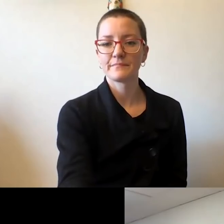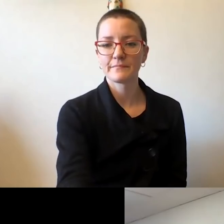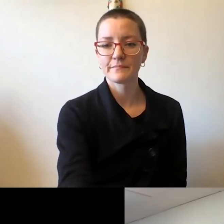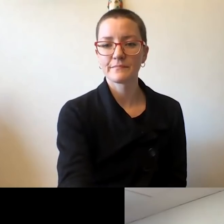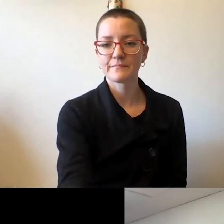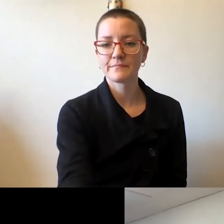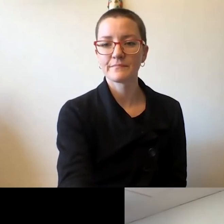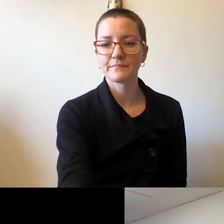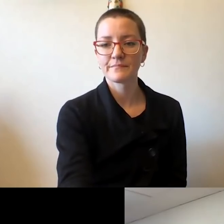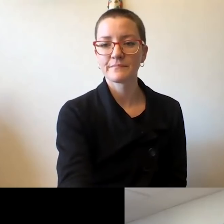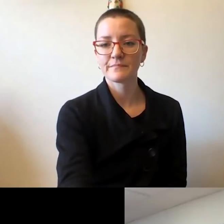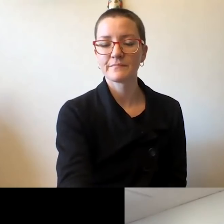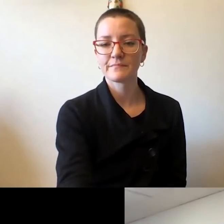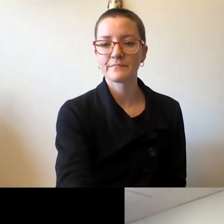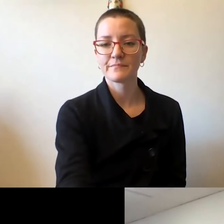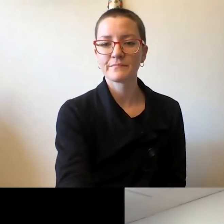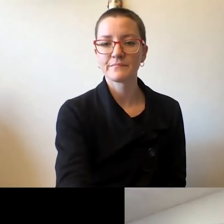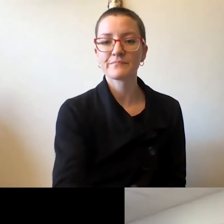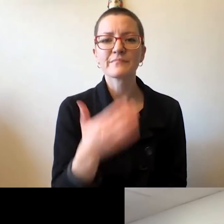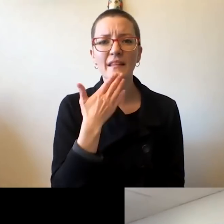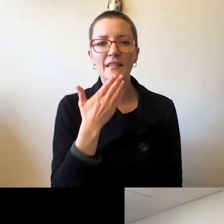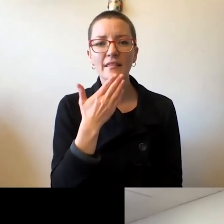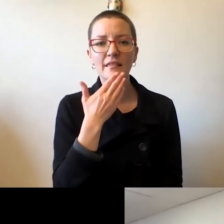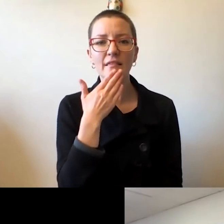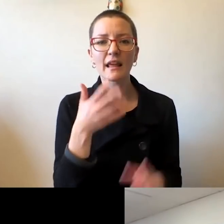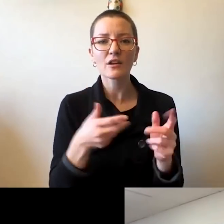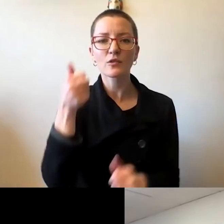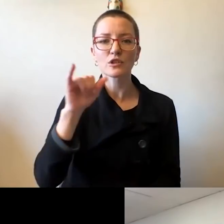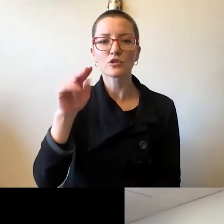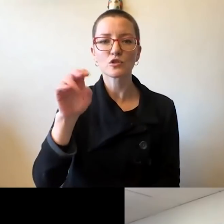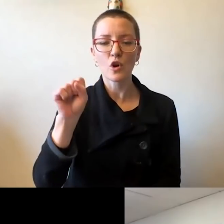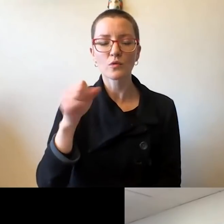Andreas Cangellaris: Thank you, Chancellor Johns, for your inspirational remarks. Thank you for sharing your thoughts on the state